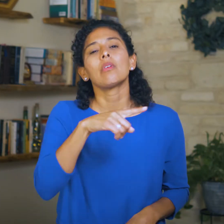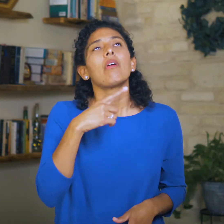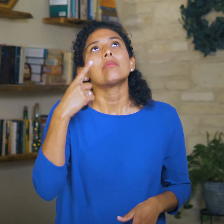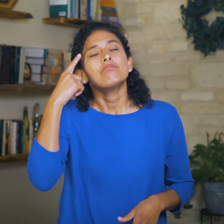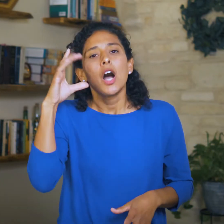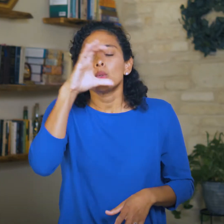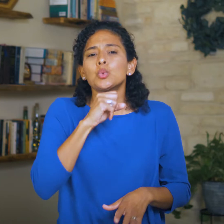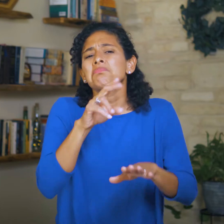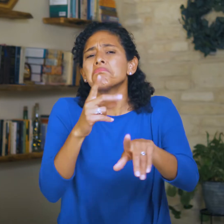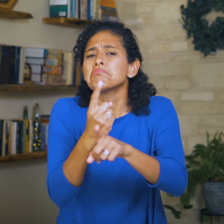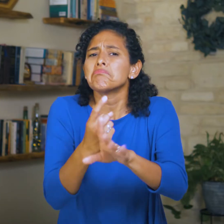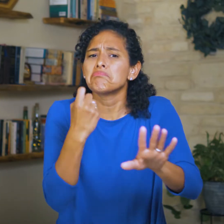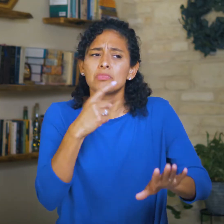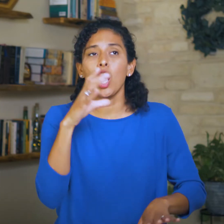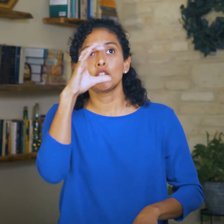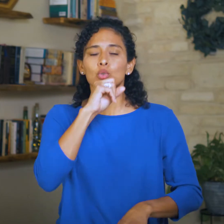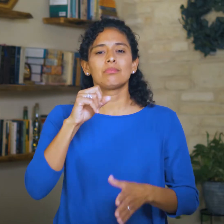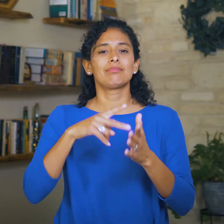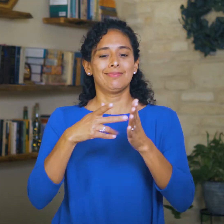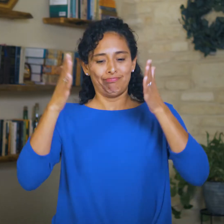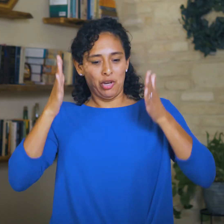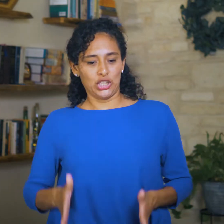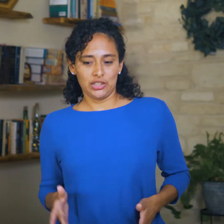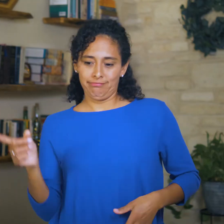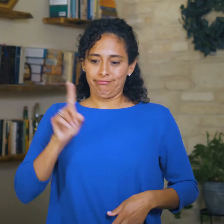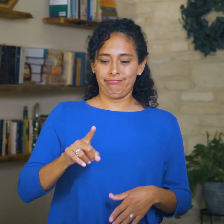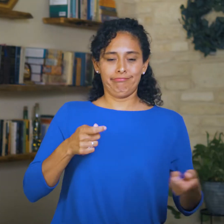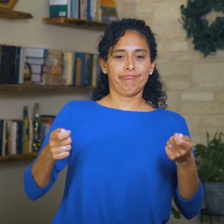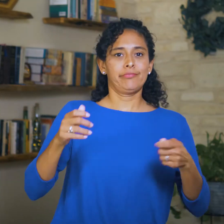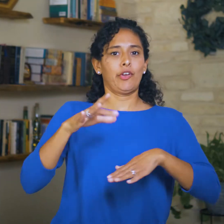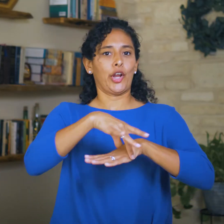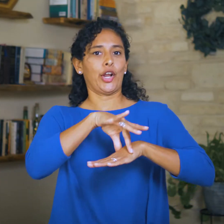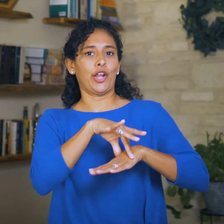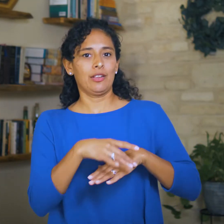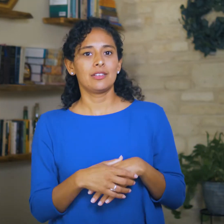they naturally assume it will be an earthly king,